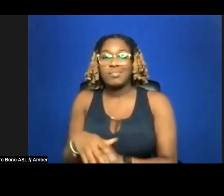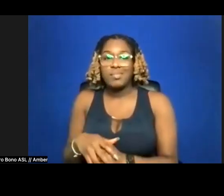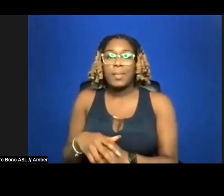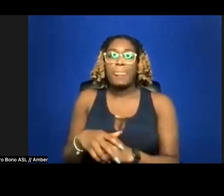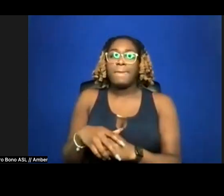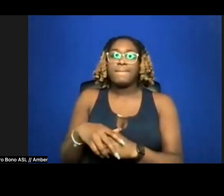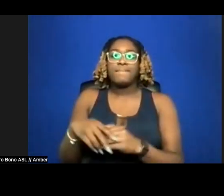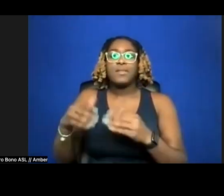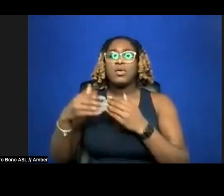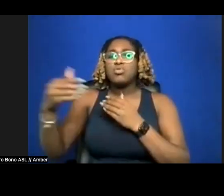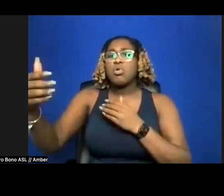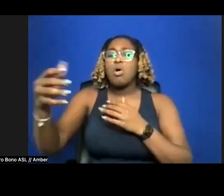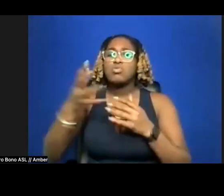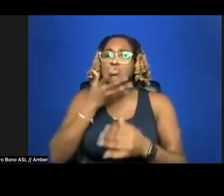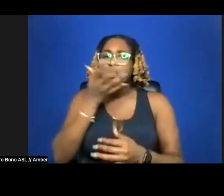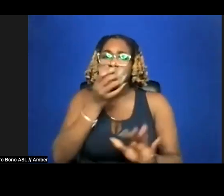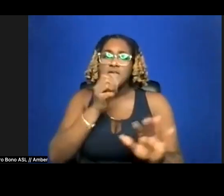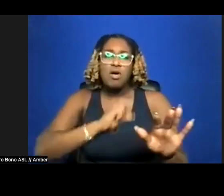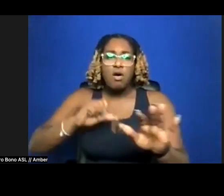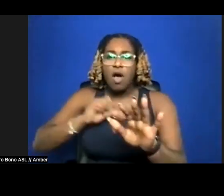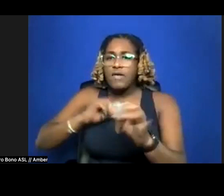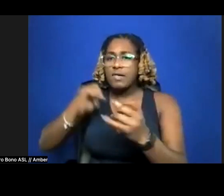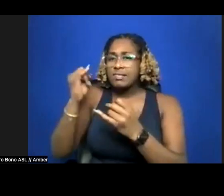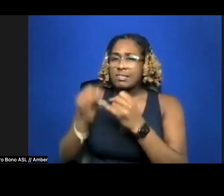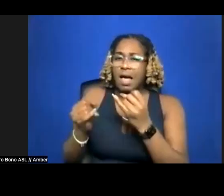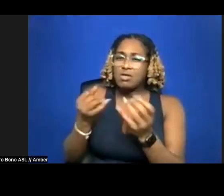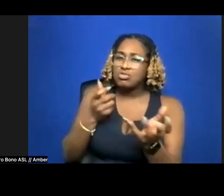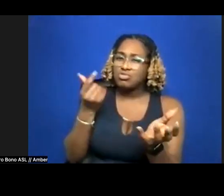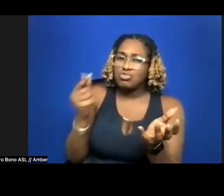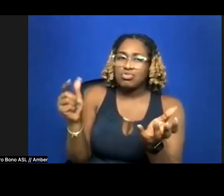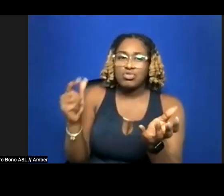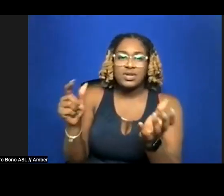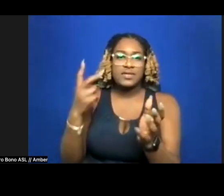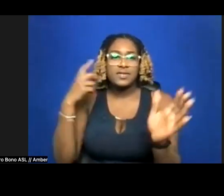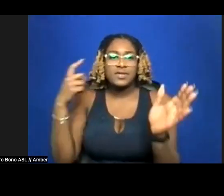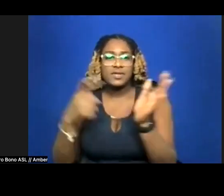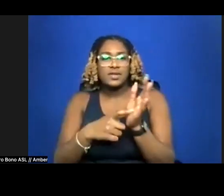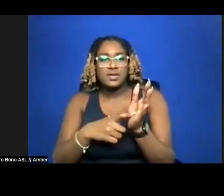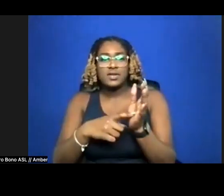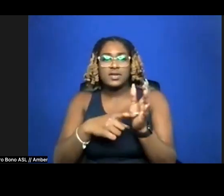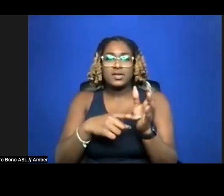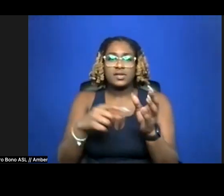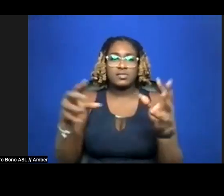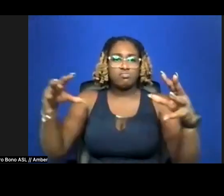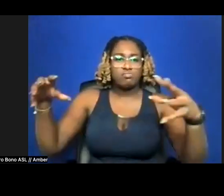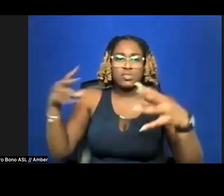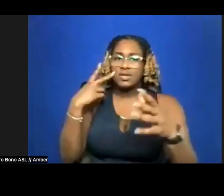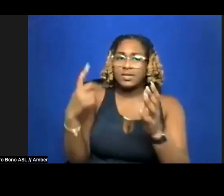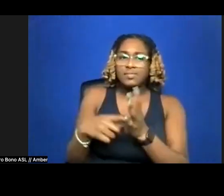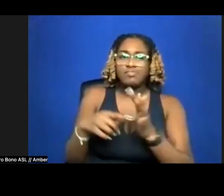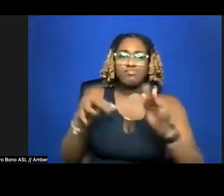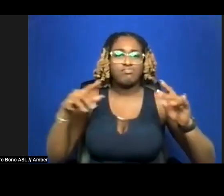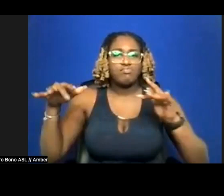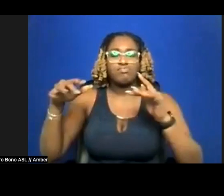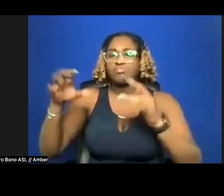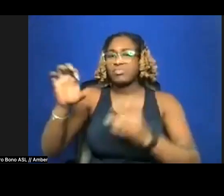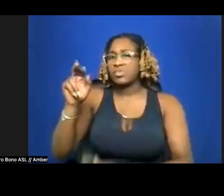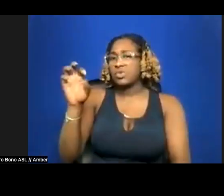an unseen speaker pumps a steady sycophantic chant behind Congo drums. Even a Johnny, the only other